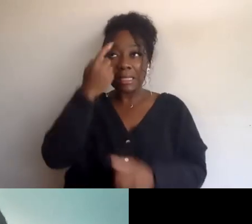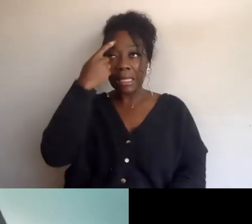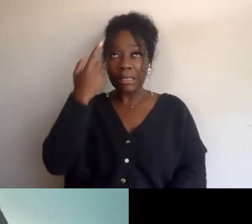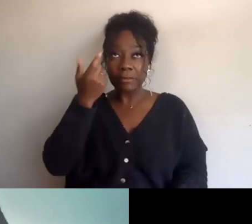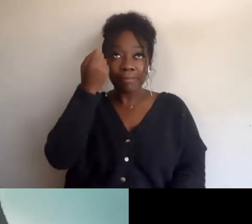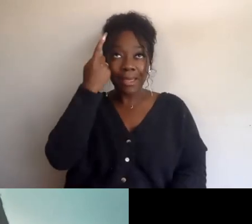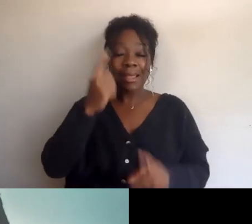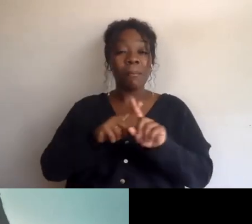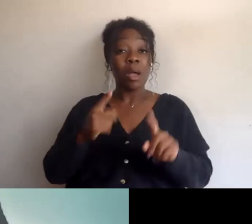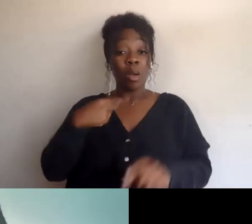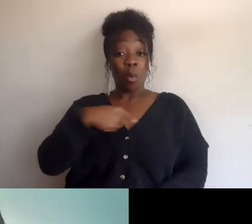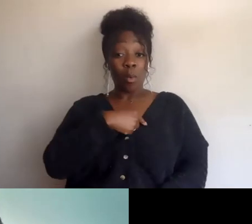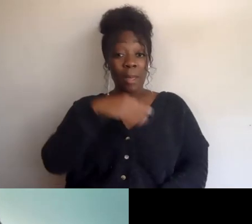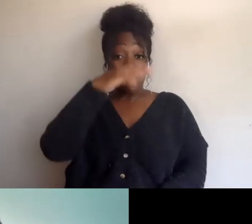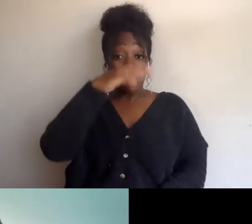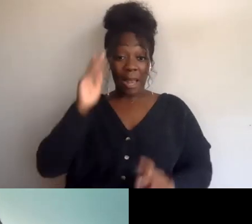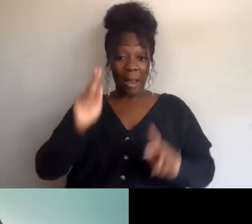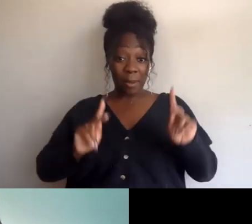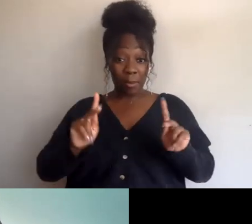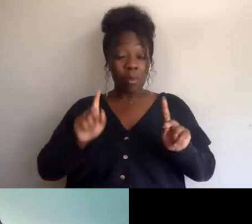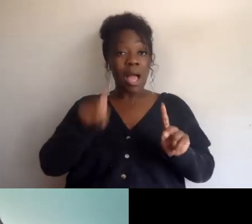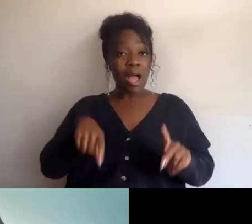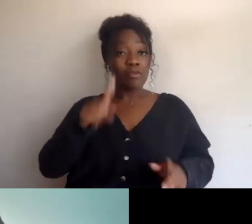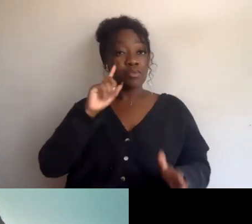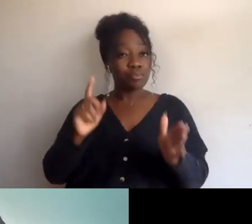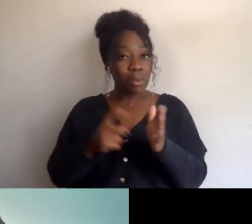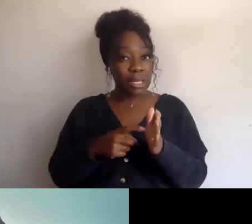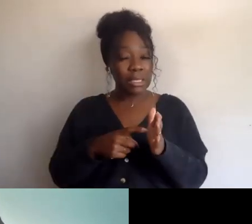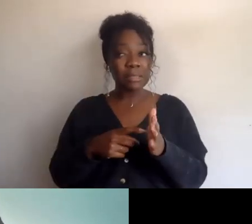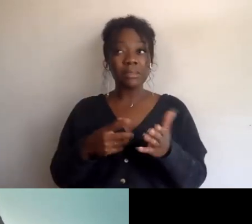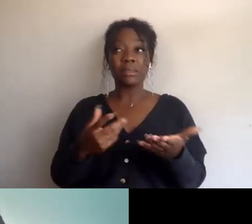we as Black people recognize the need to speak to this